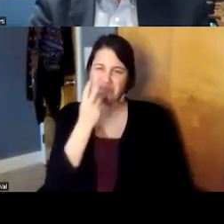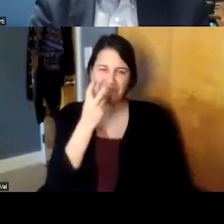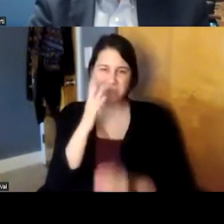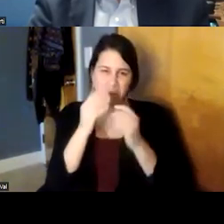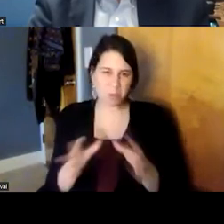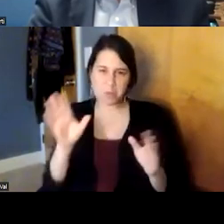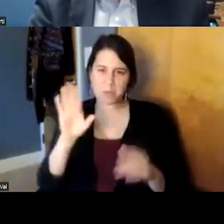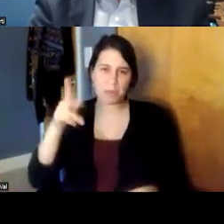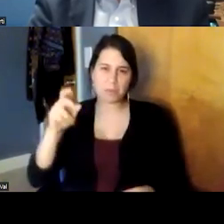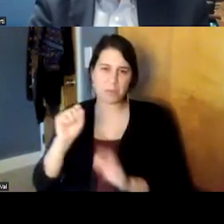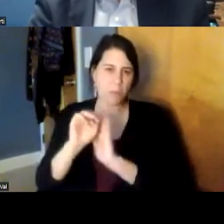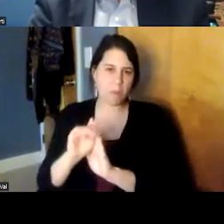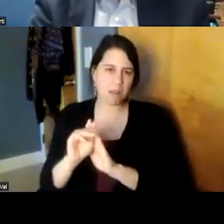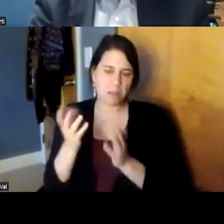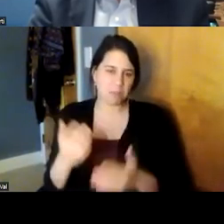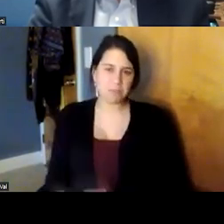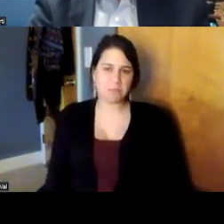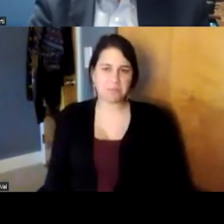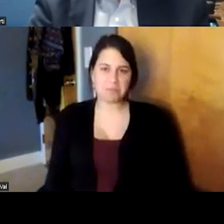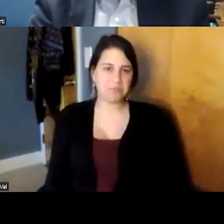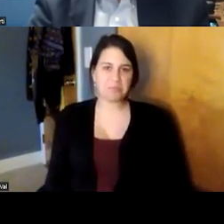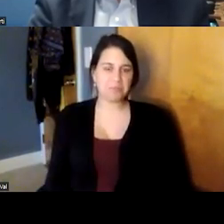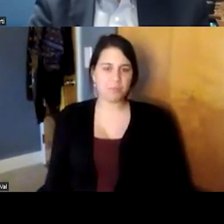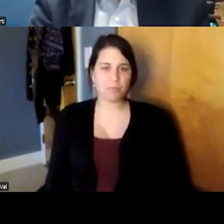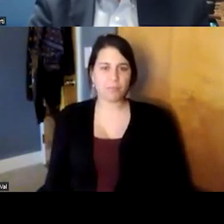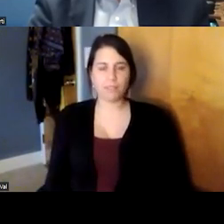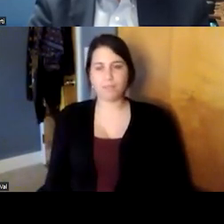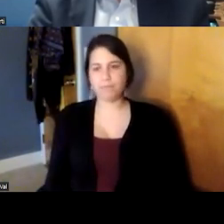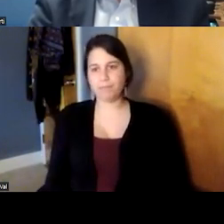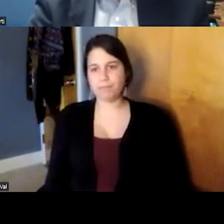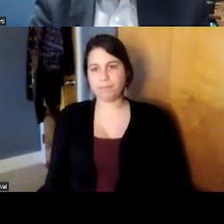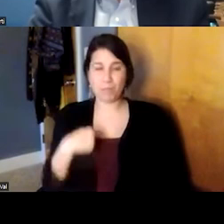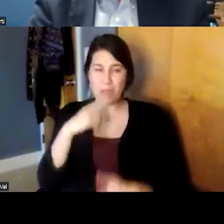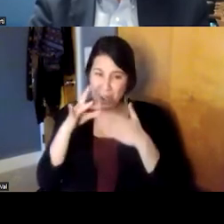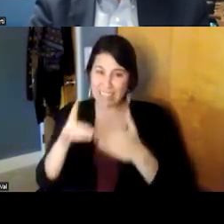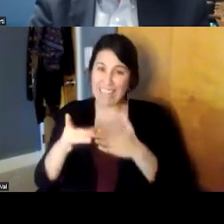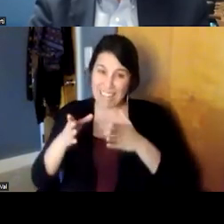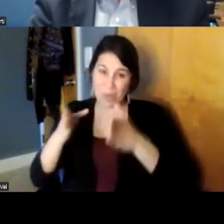biopsychosocial model at all well i think we're leading the way yeah underscore a couple things